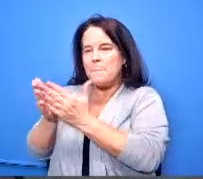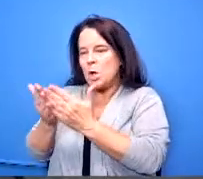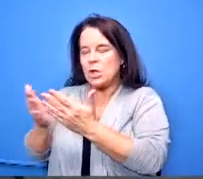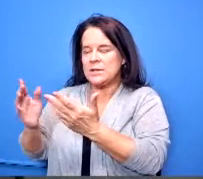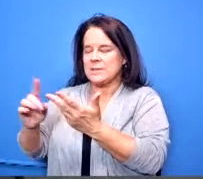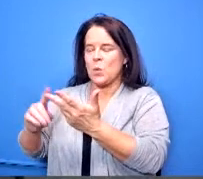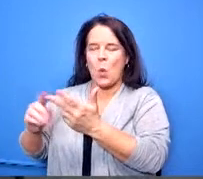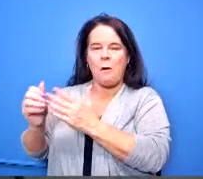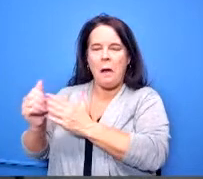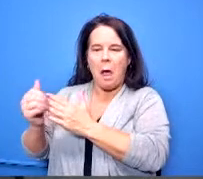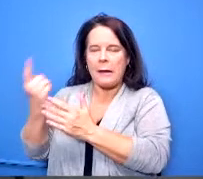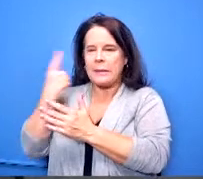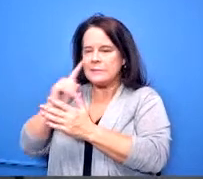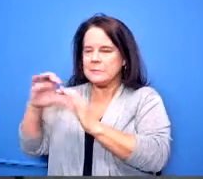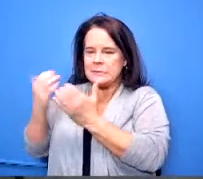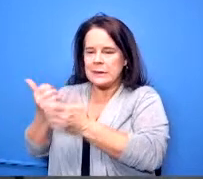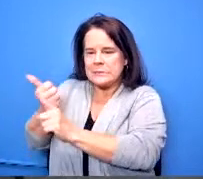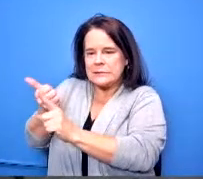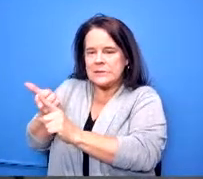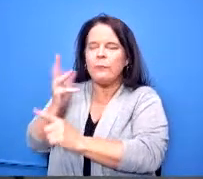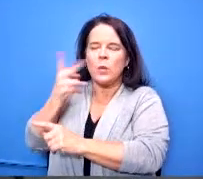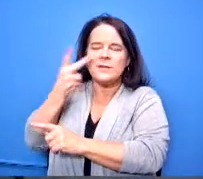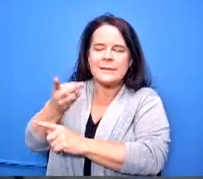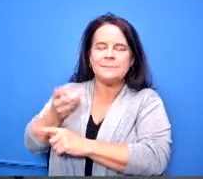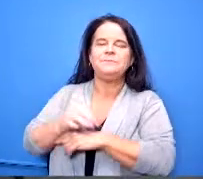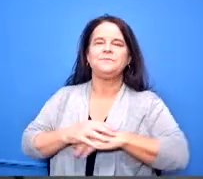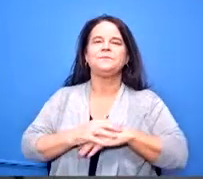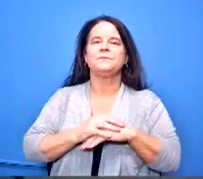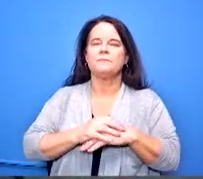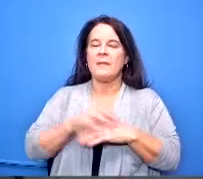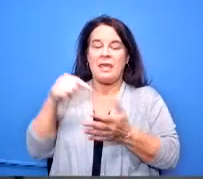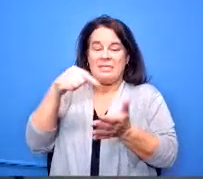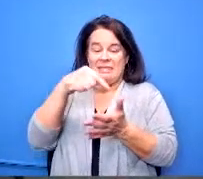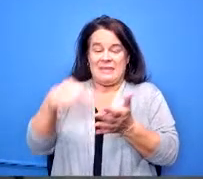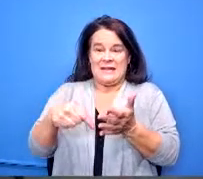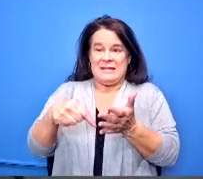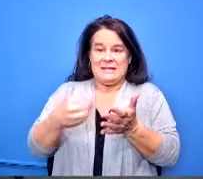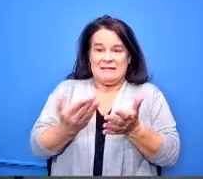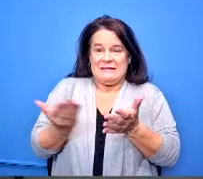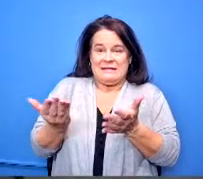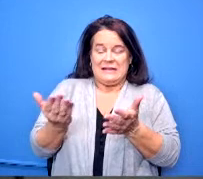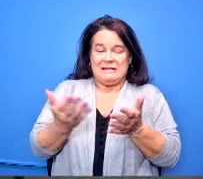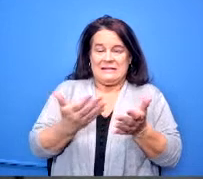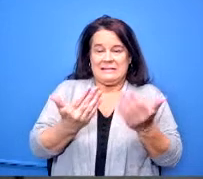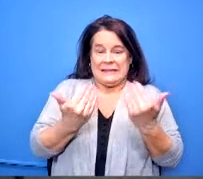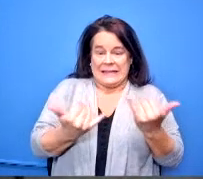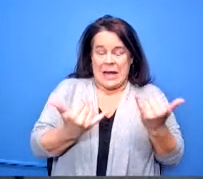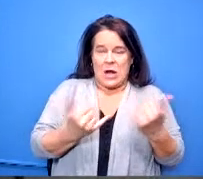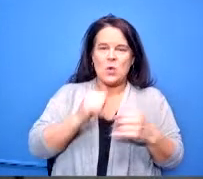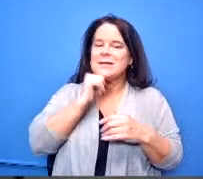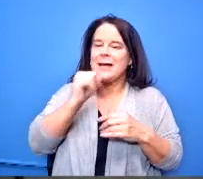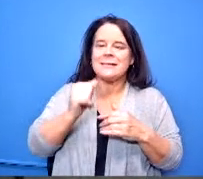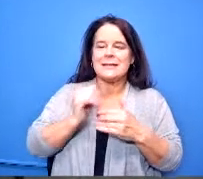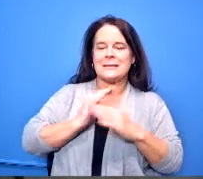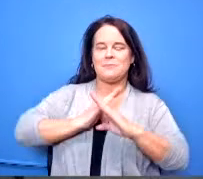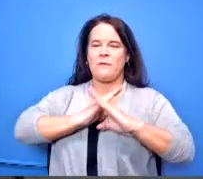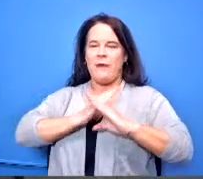those this does not stop us from adding something later on in the spring if we find that we want to